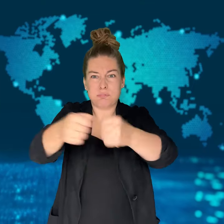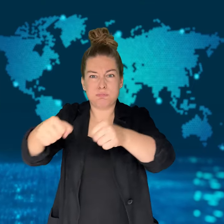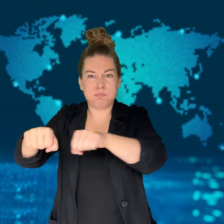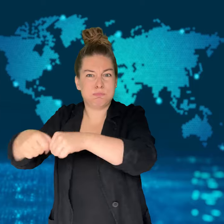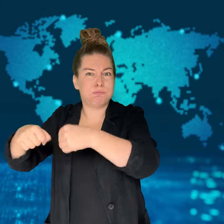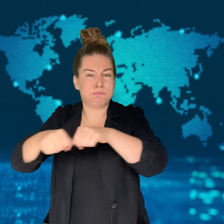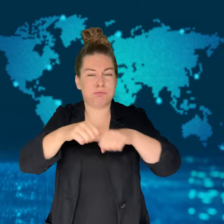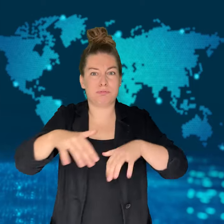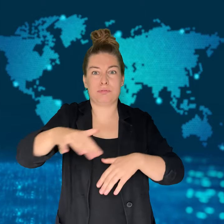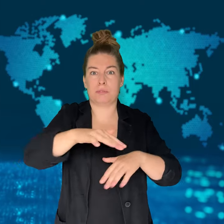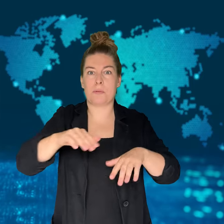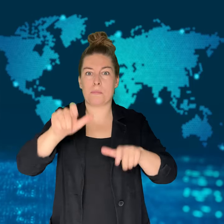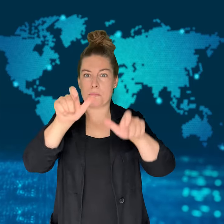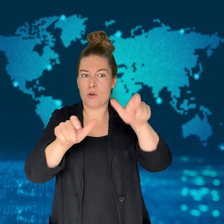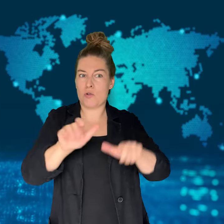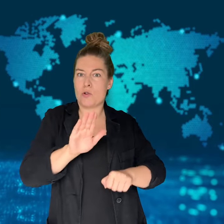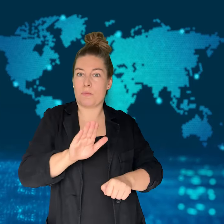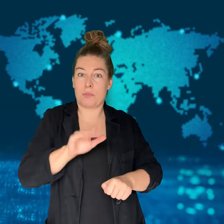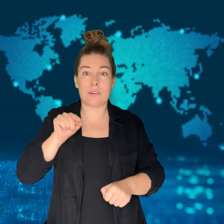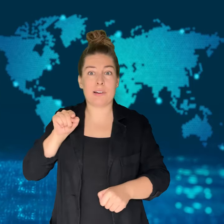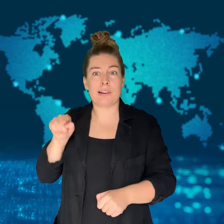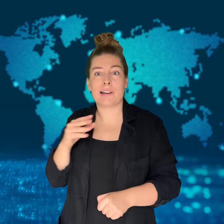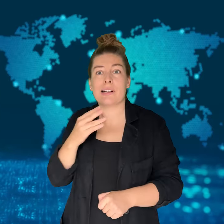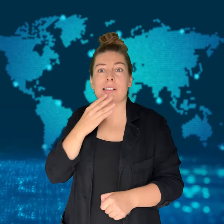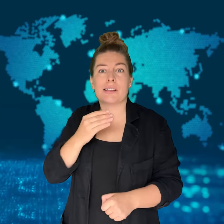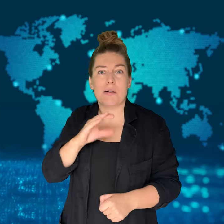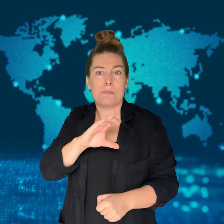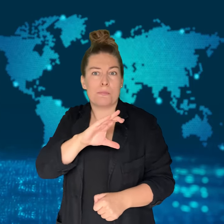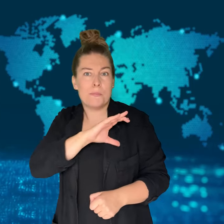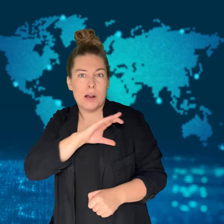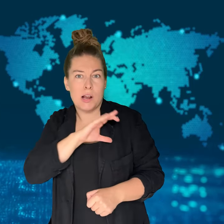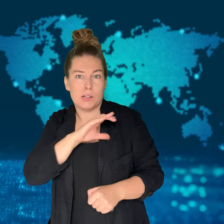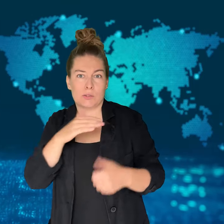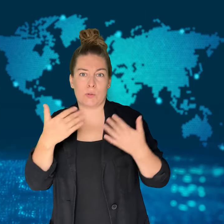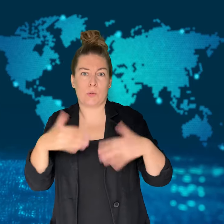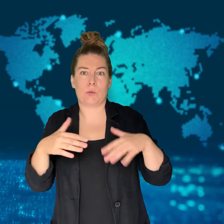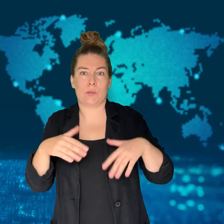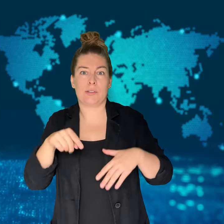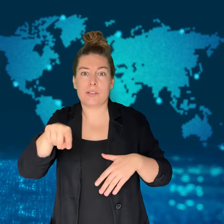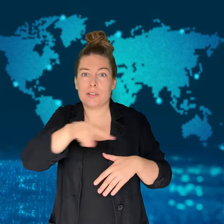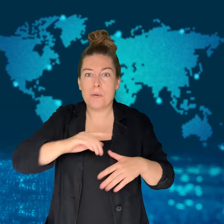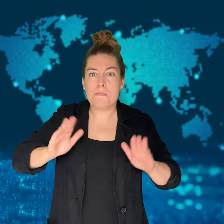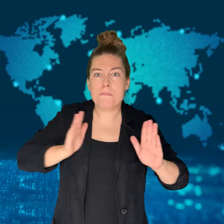Bullets and tear gas were used as well, and cars were damaged too.